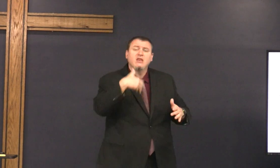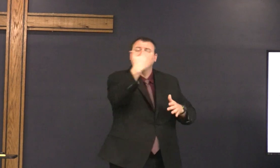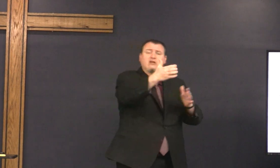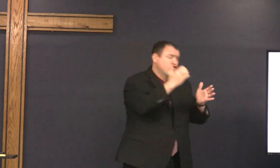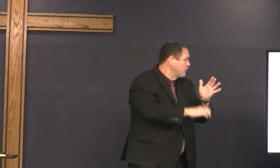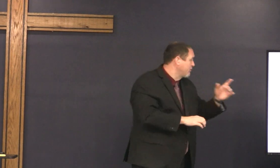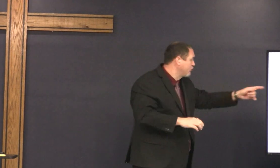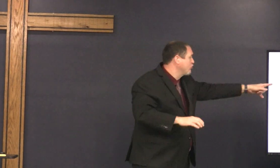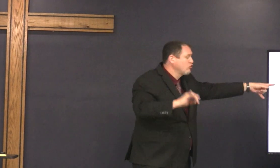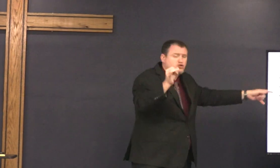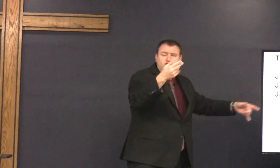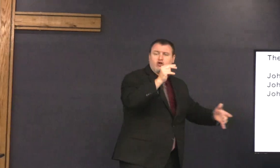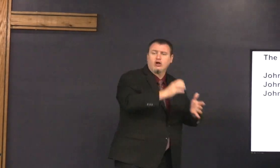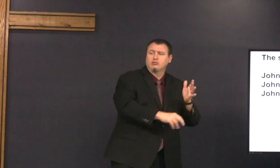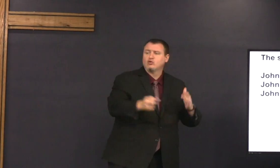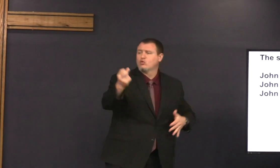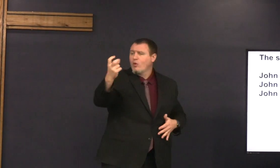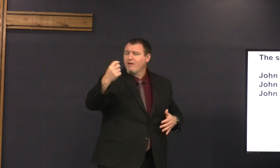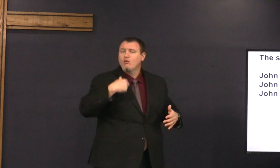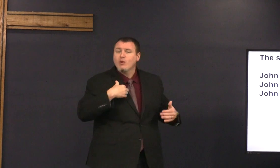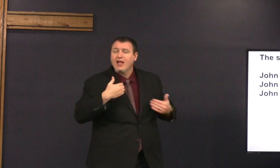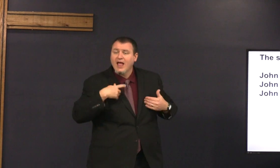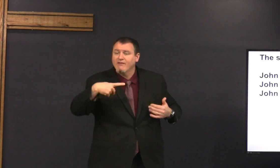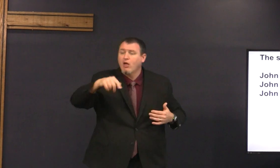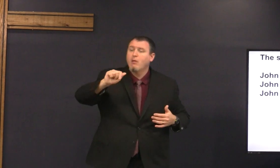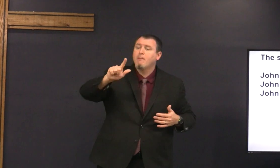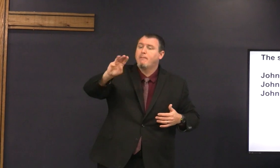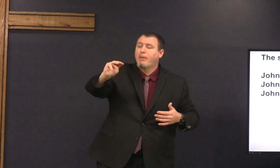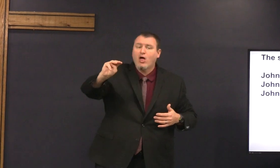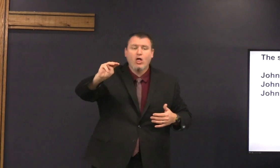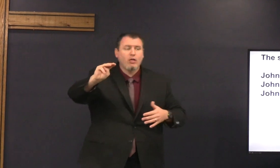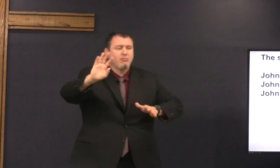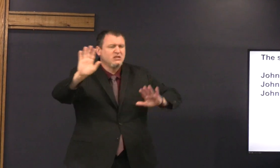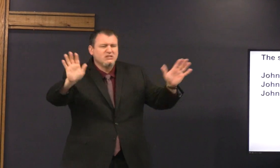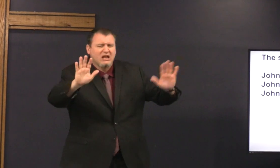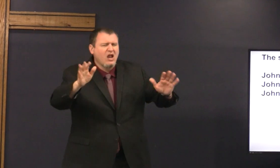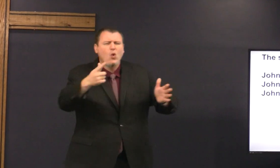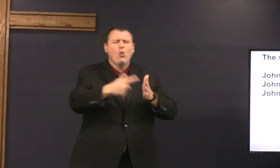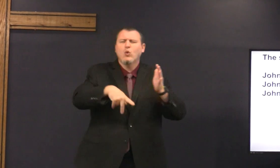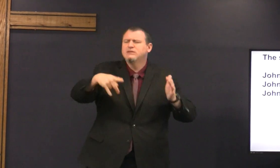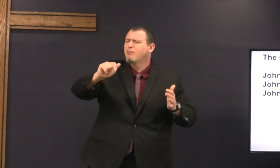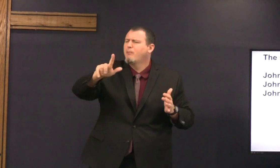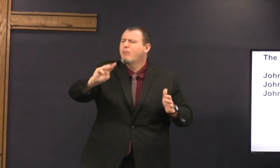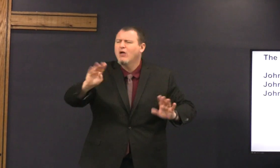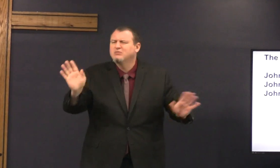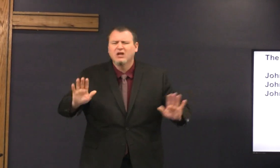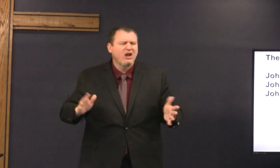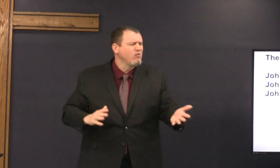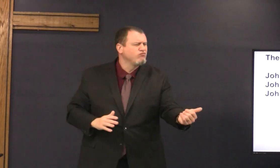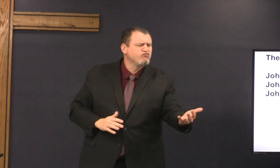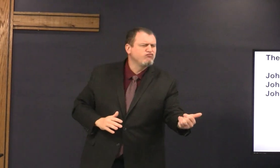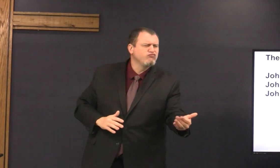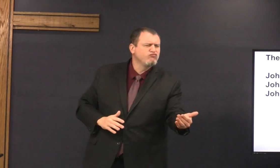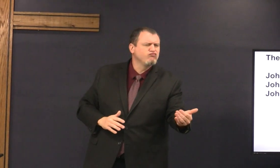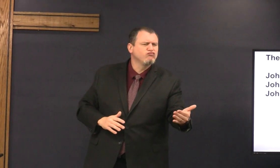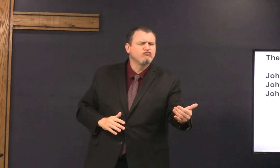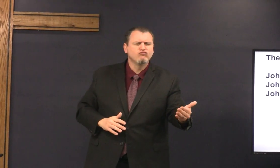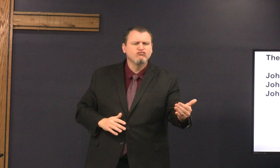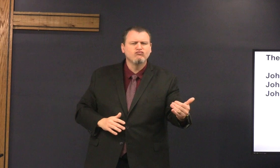whatever they had to do next chapter chapter 12 was Palm Sunday what is Palm Sunday